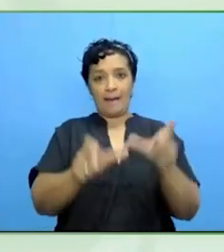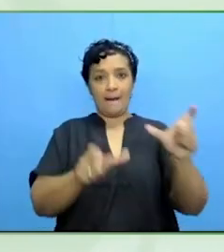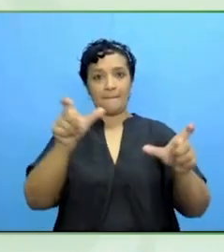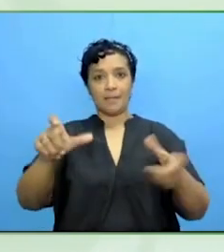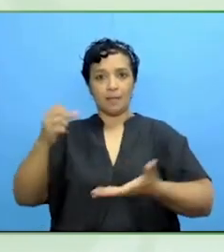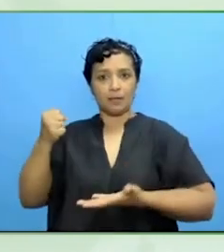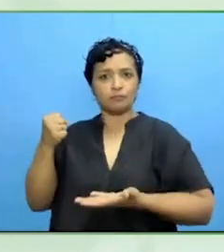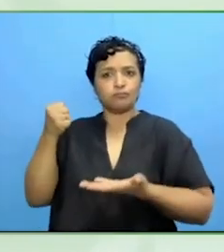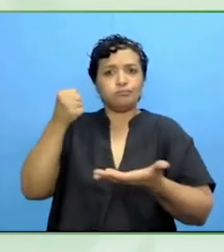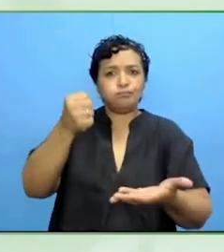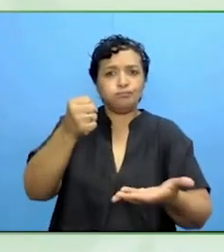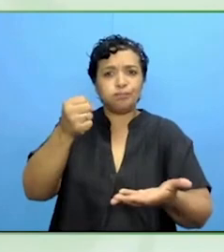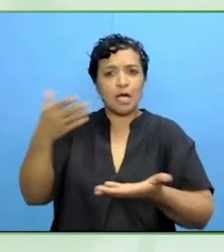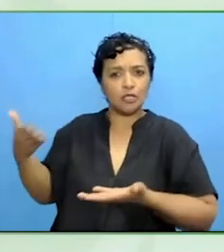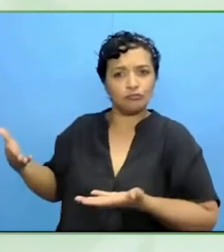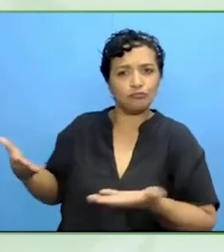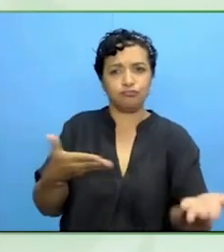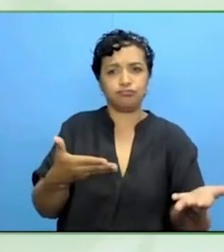That is what we should try to do.